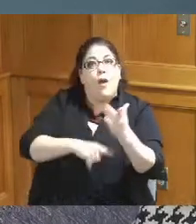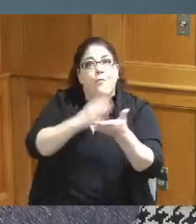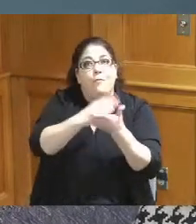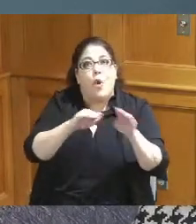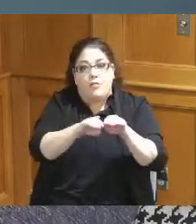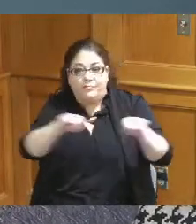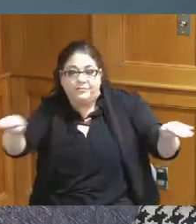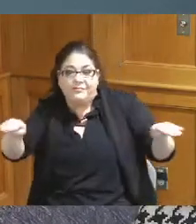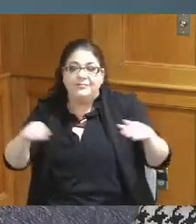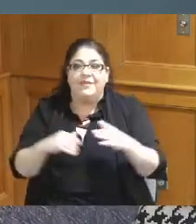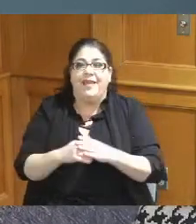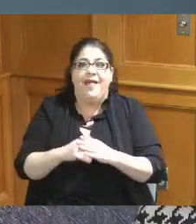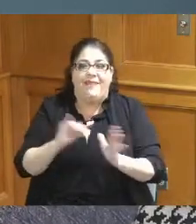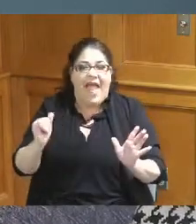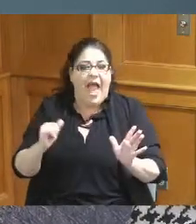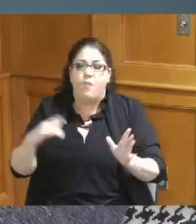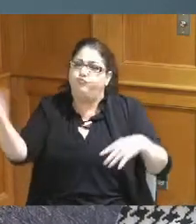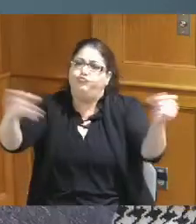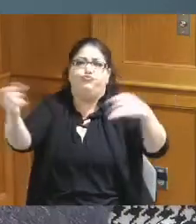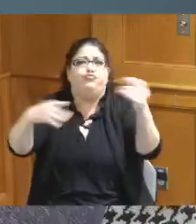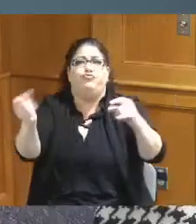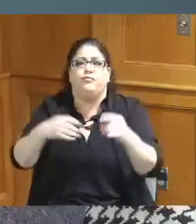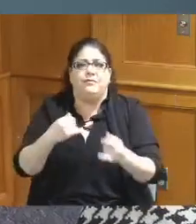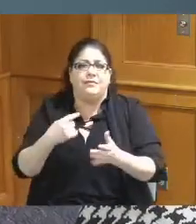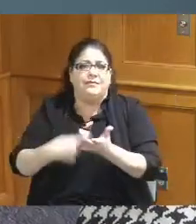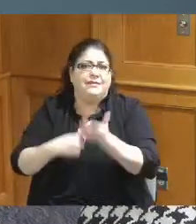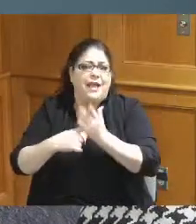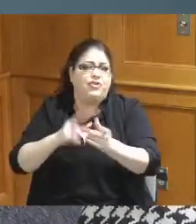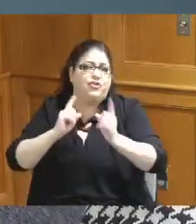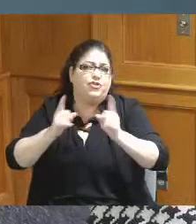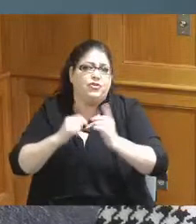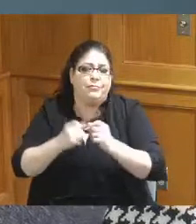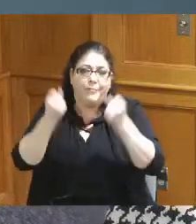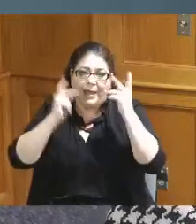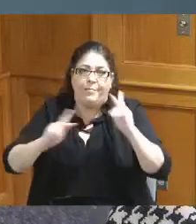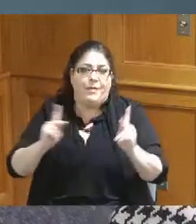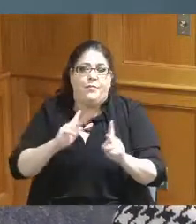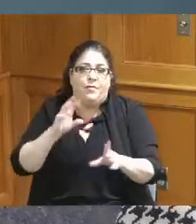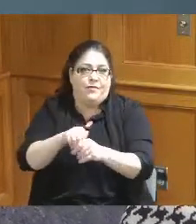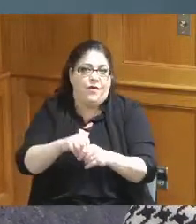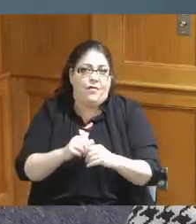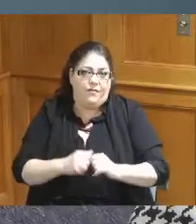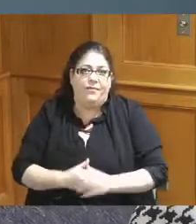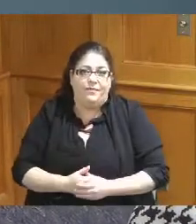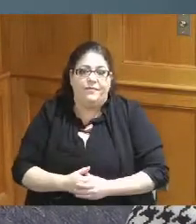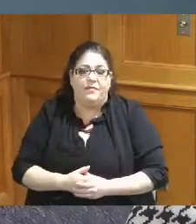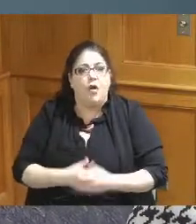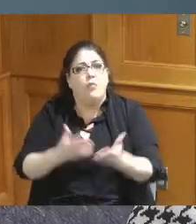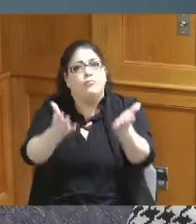was a lively discussion from the group that was there lots of people online and so you need to